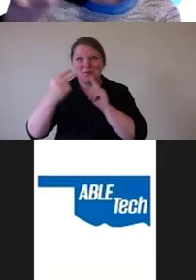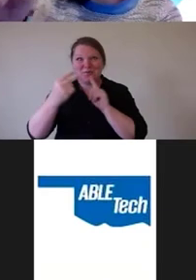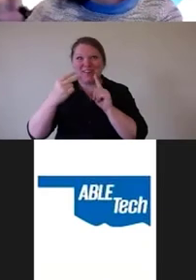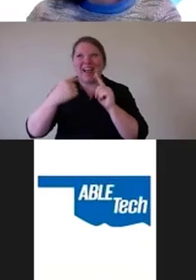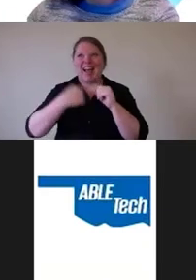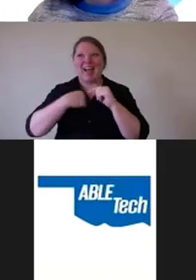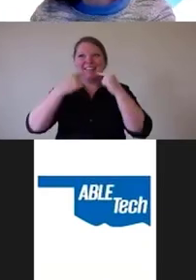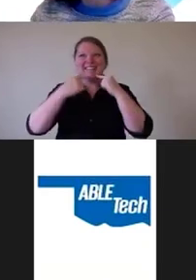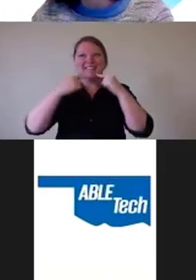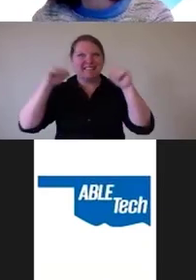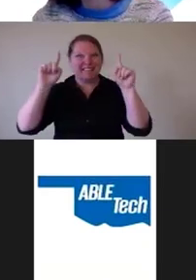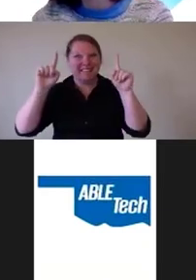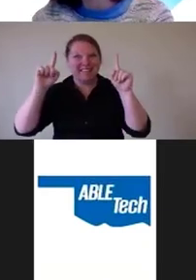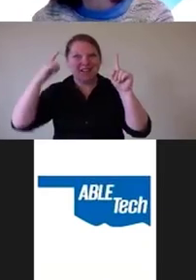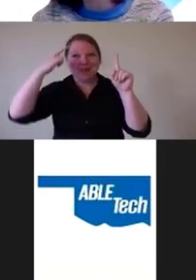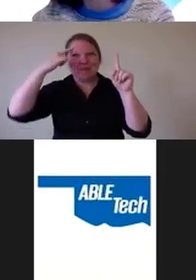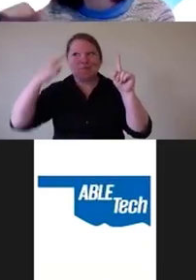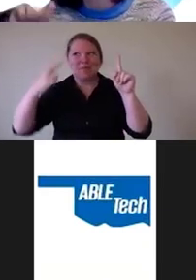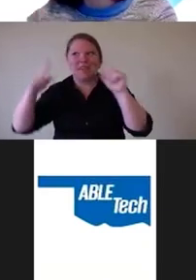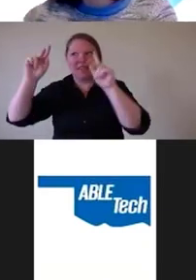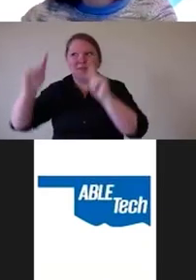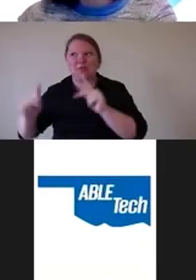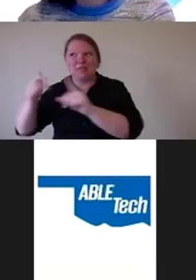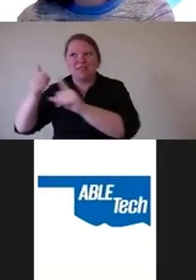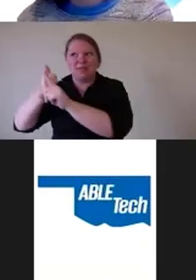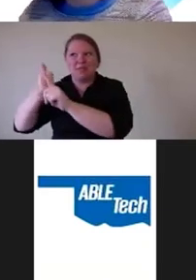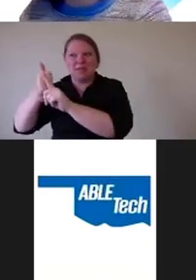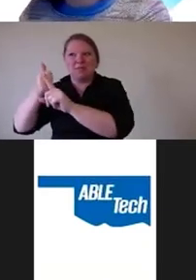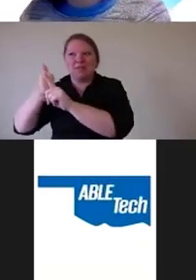the person got far enough along in the process to find a bug.